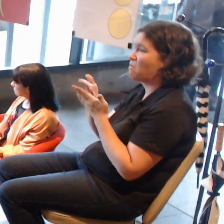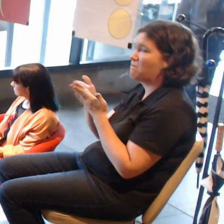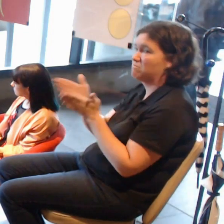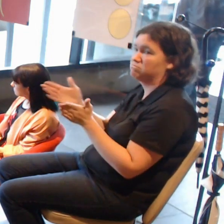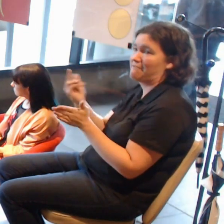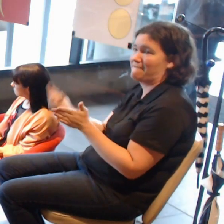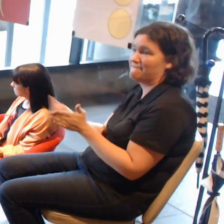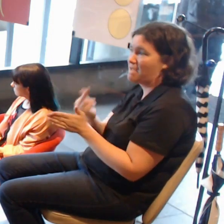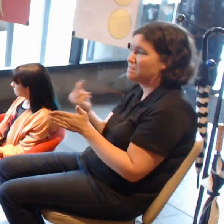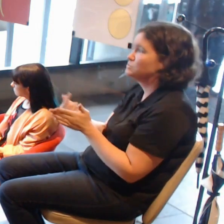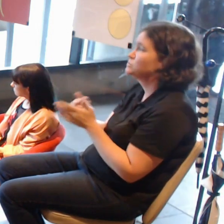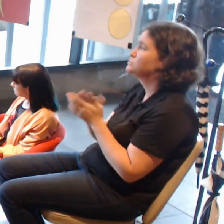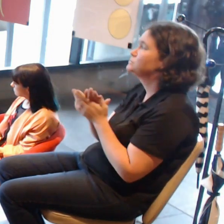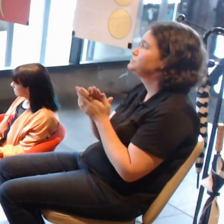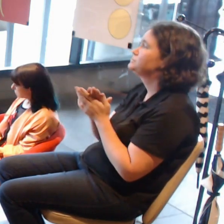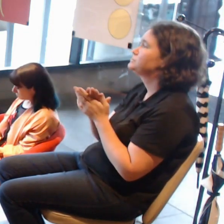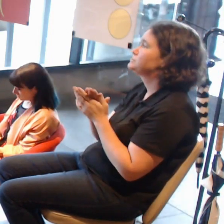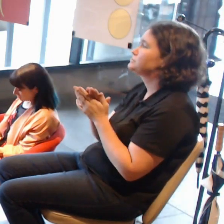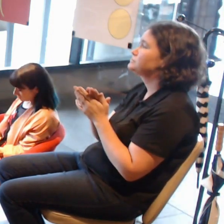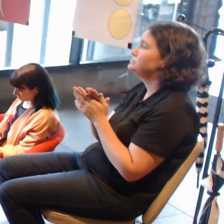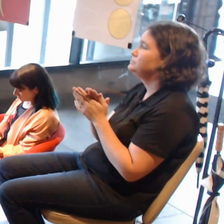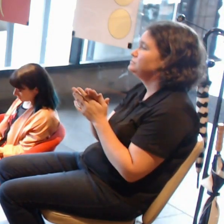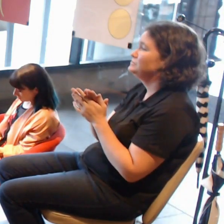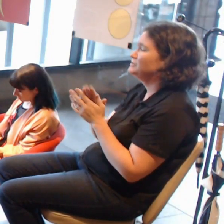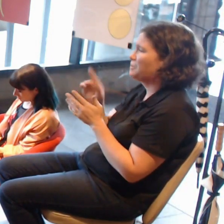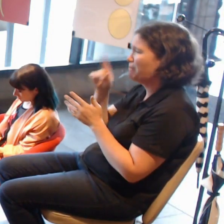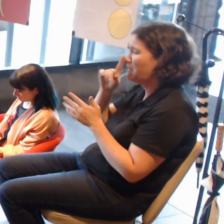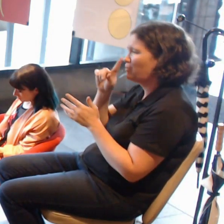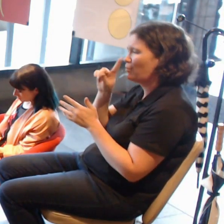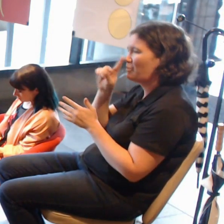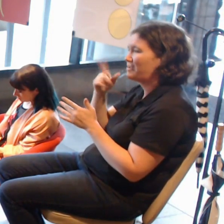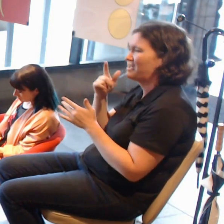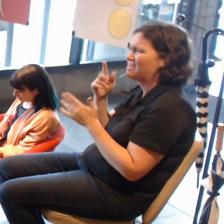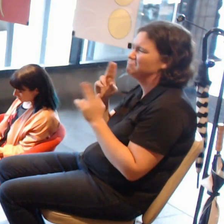Whether that is people with disability,